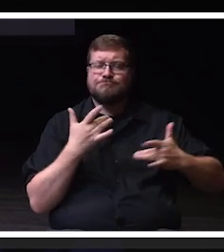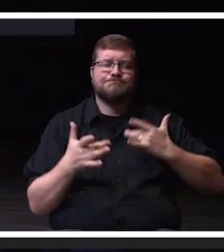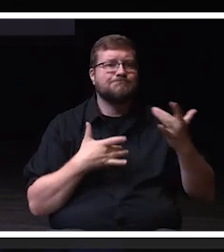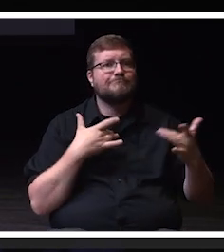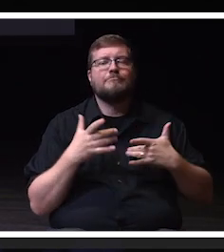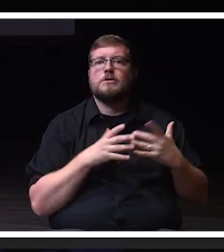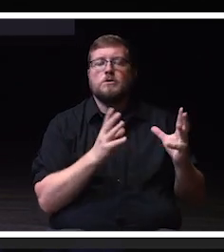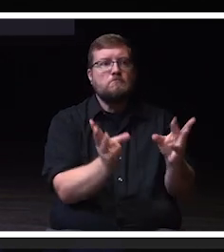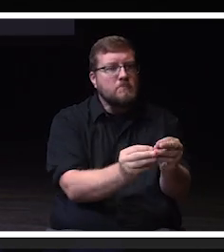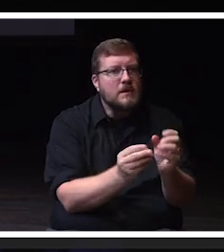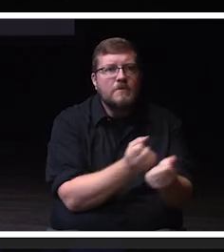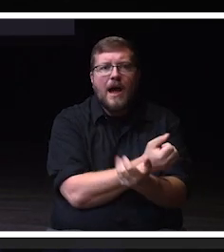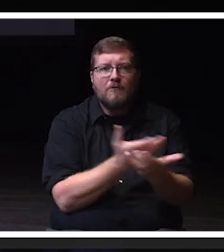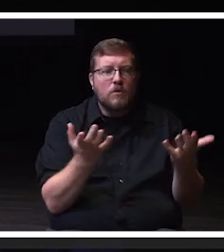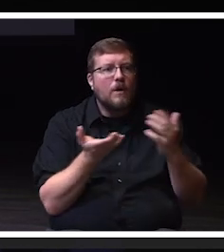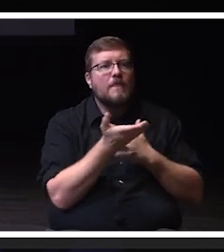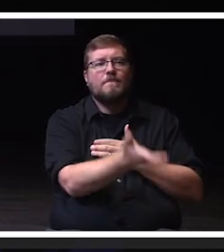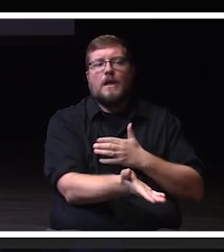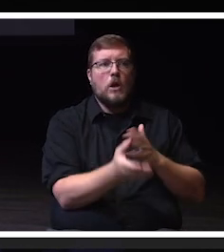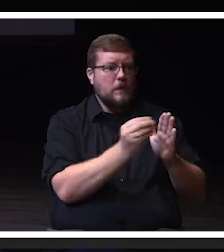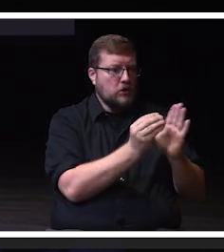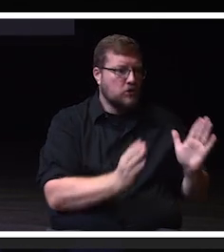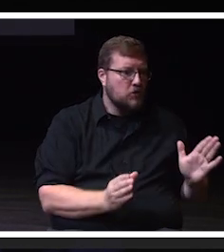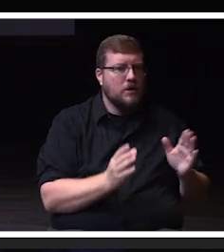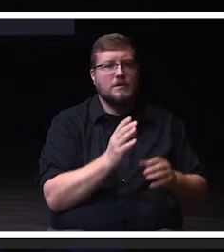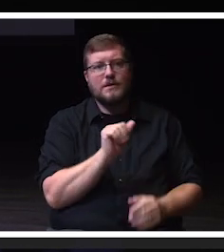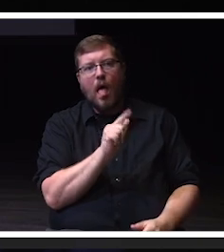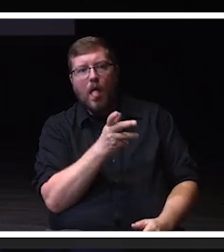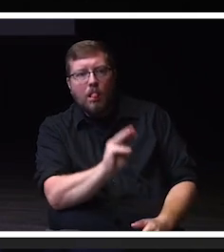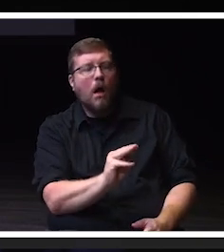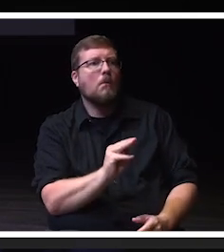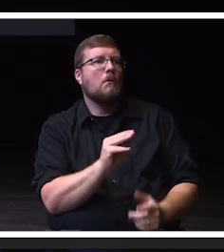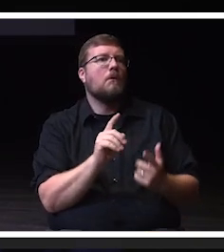your faculty, the students, alumni, community leaders, and so,